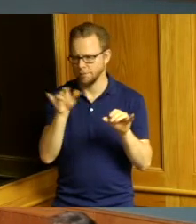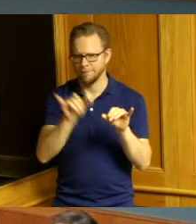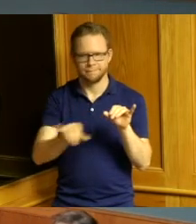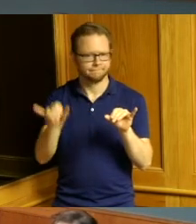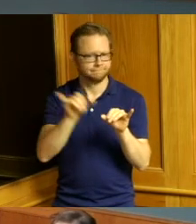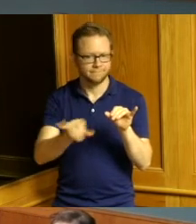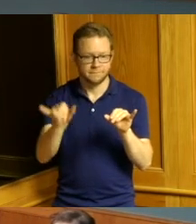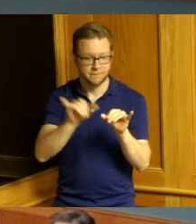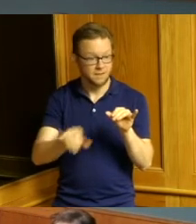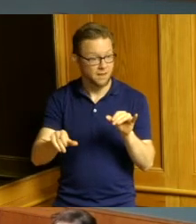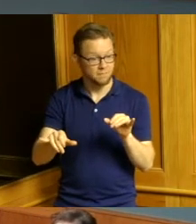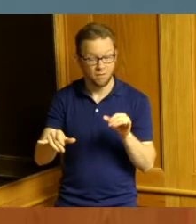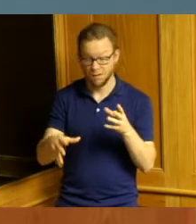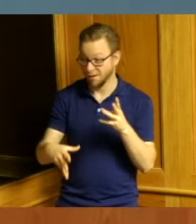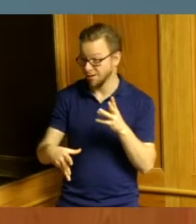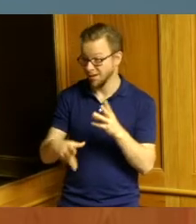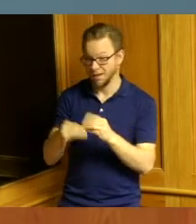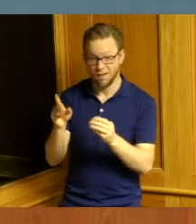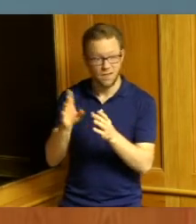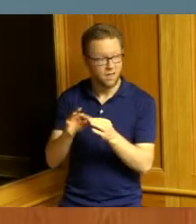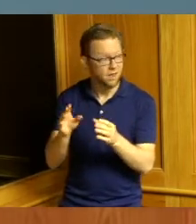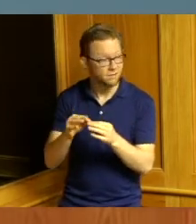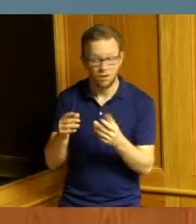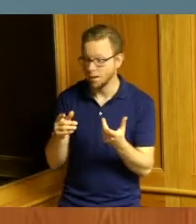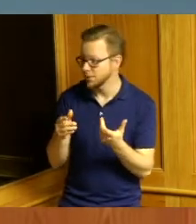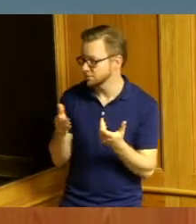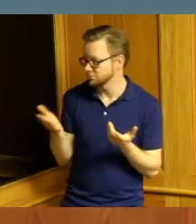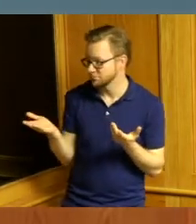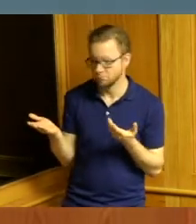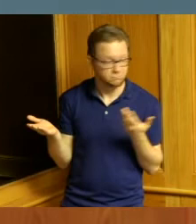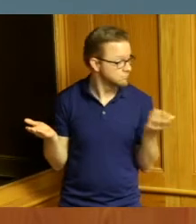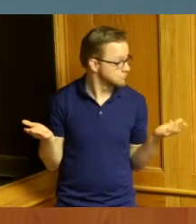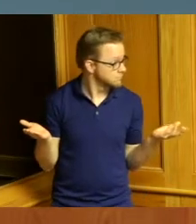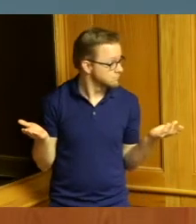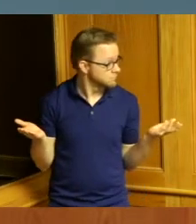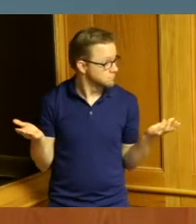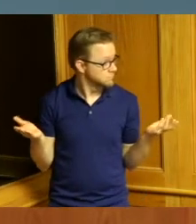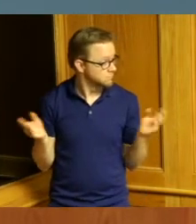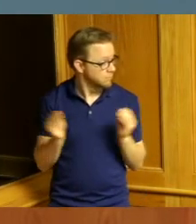additional comments that either of my colleagues would like to make we certainly could do that